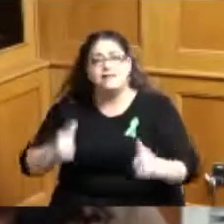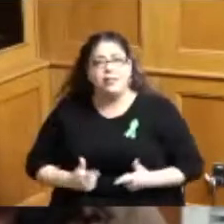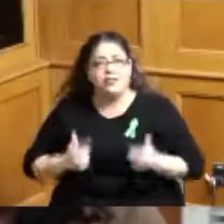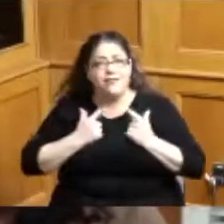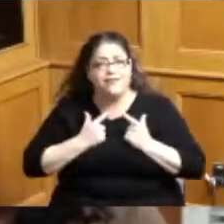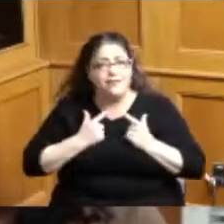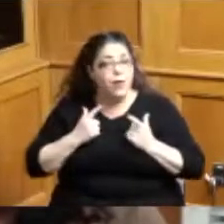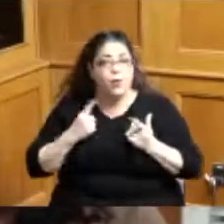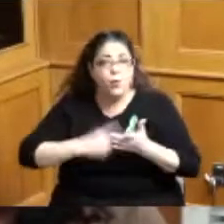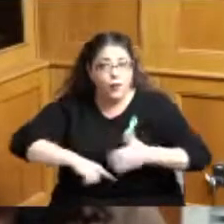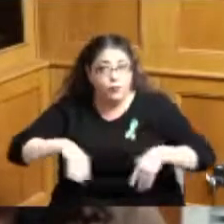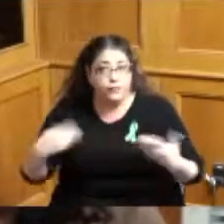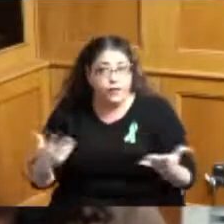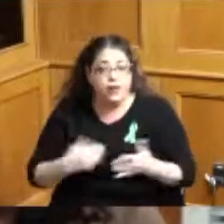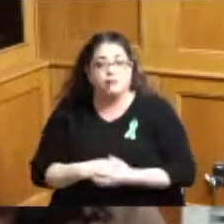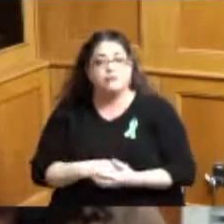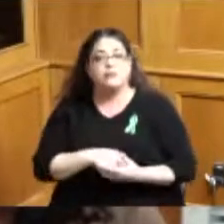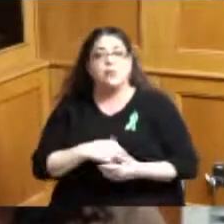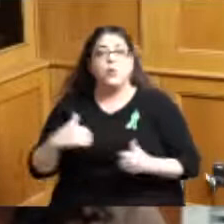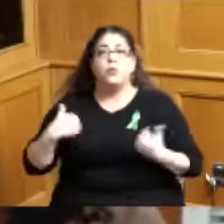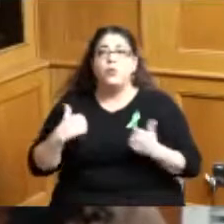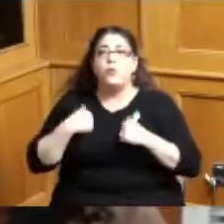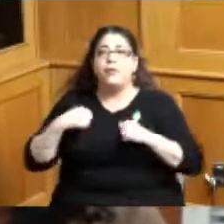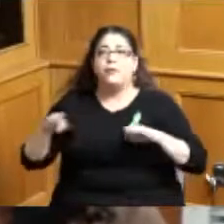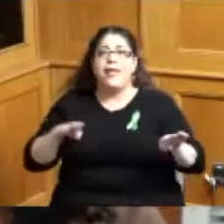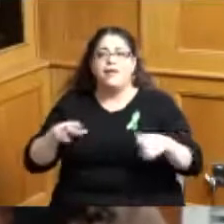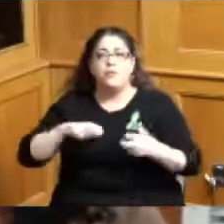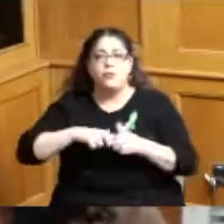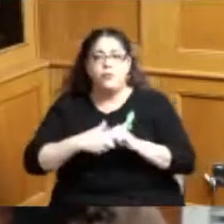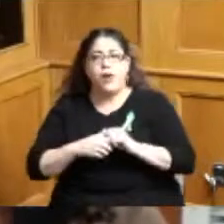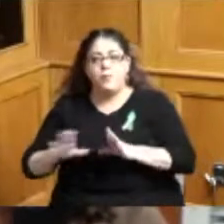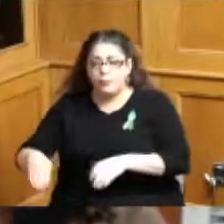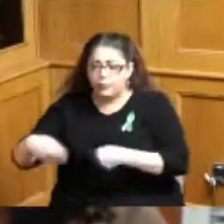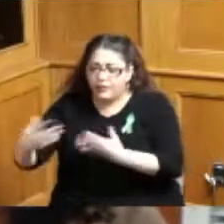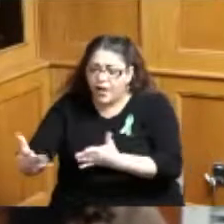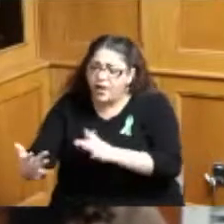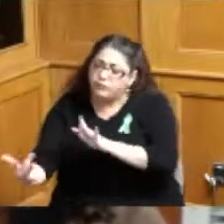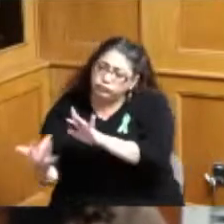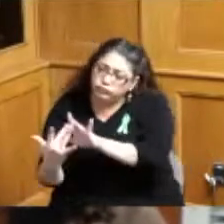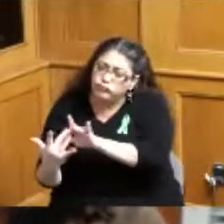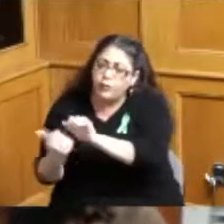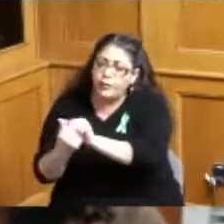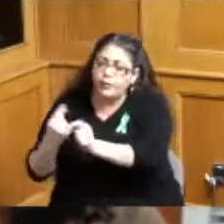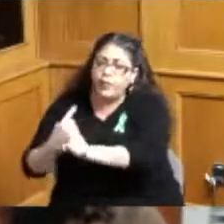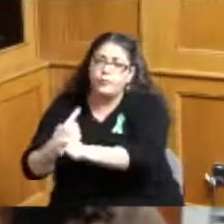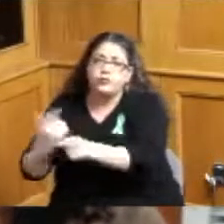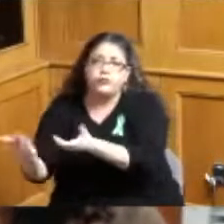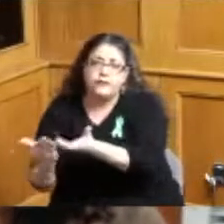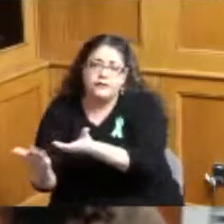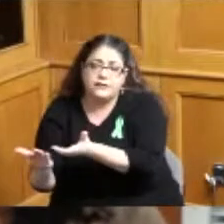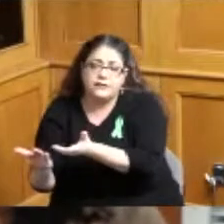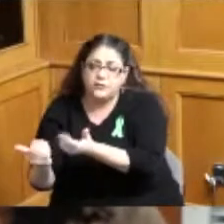for youth with behavioral health issues to get the services that they need they have access to